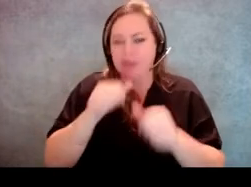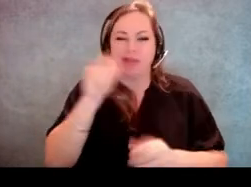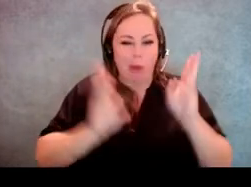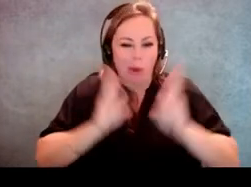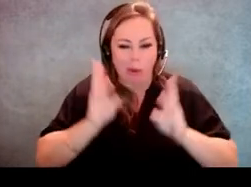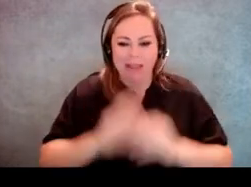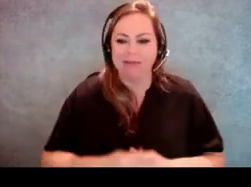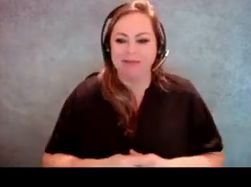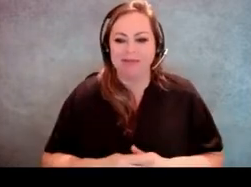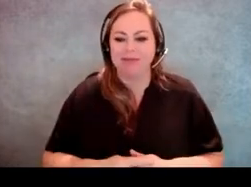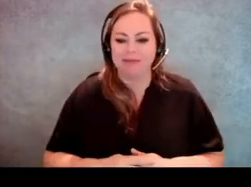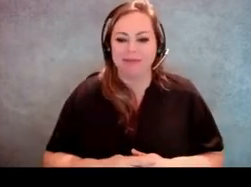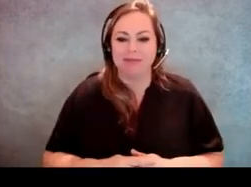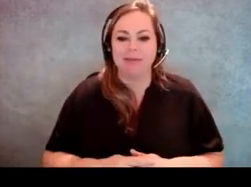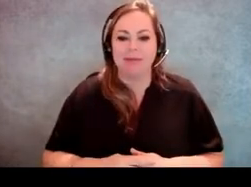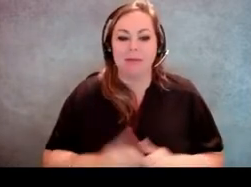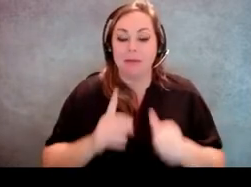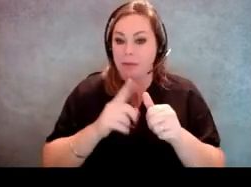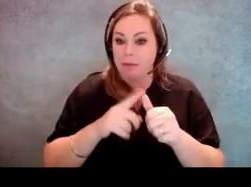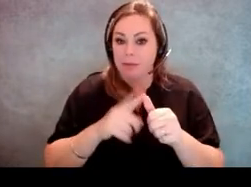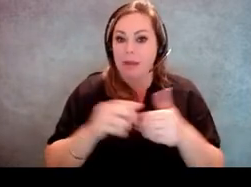It's basically, I think these guidelines exist,